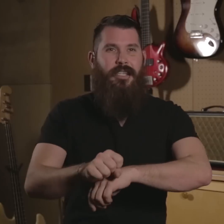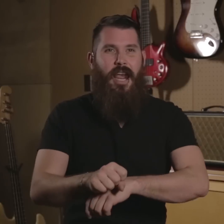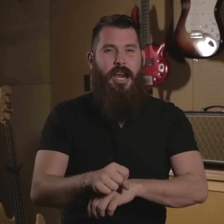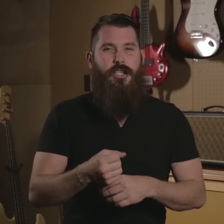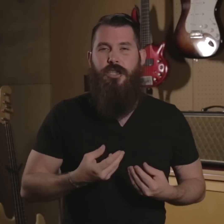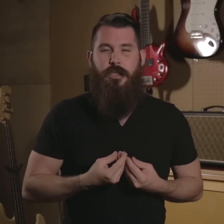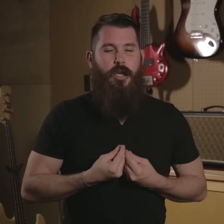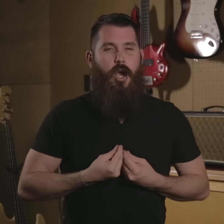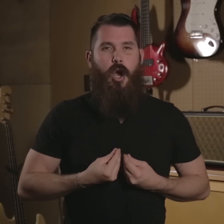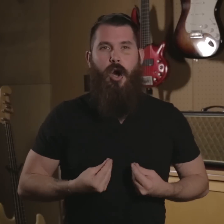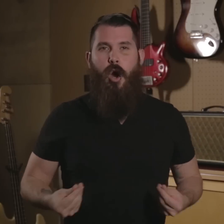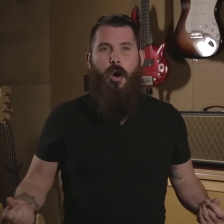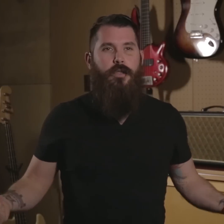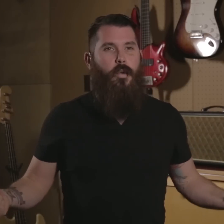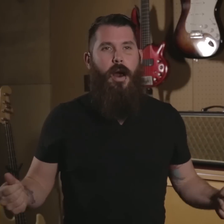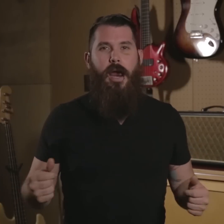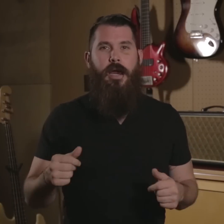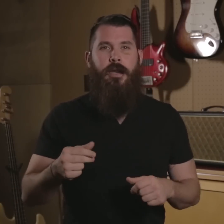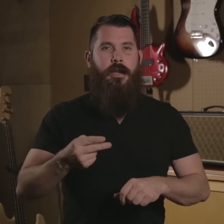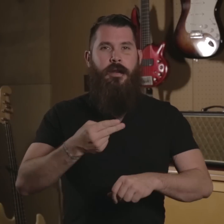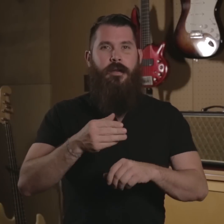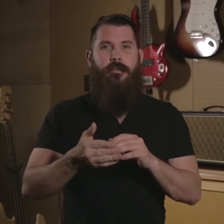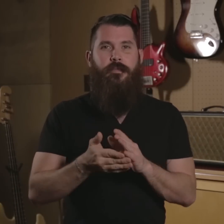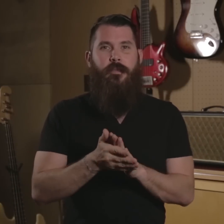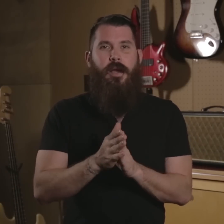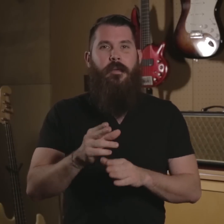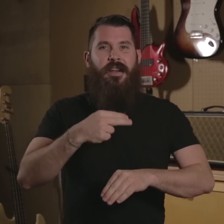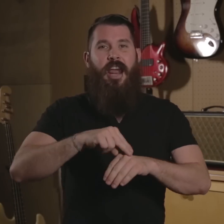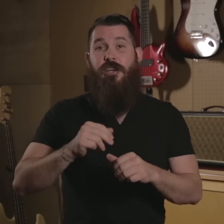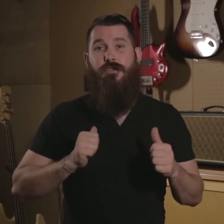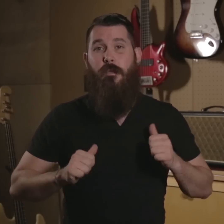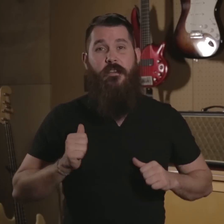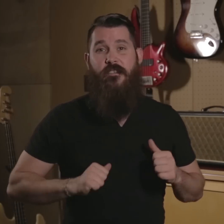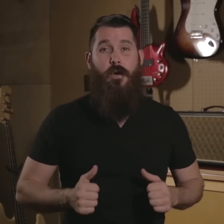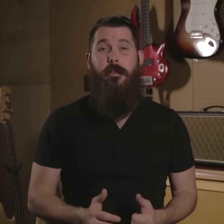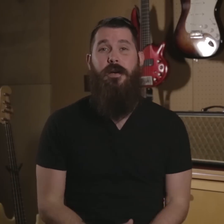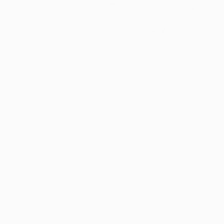stage it just goes away and I become a natural performer.